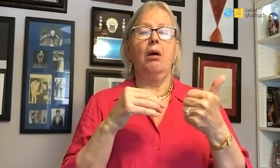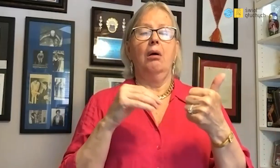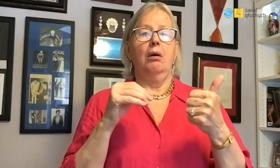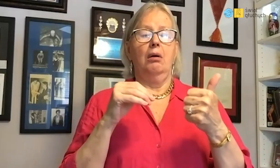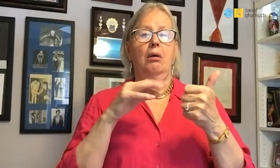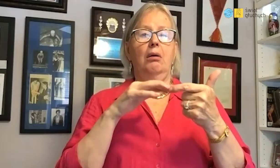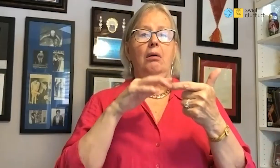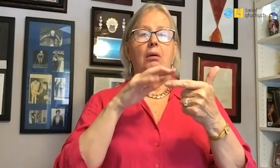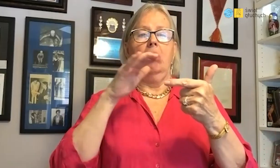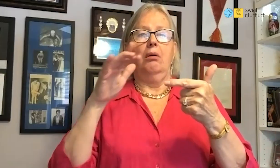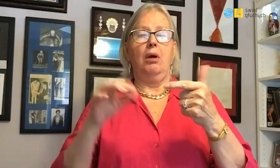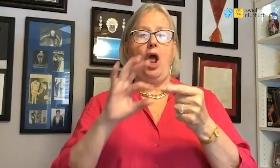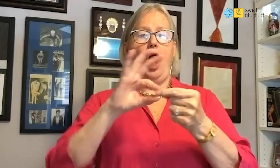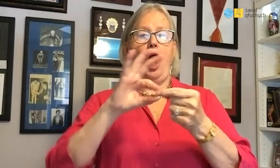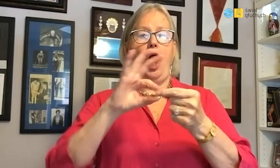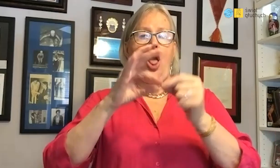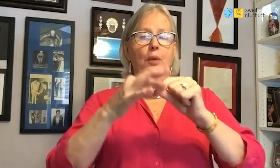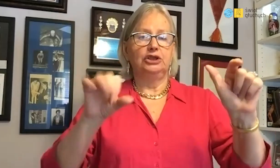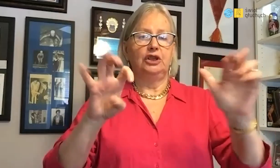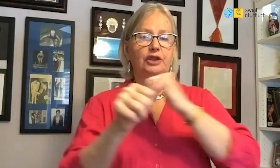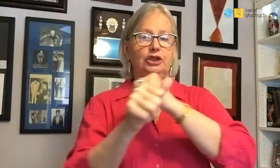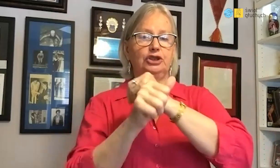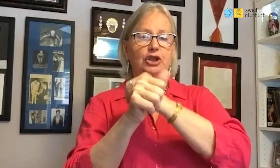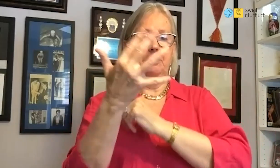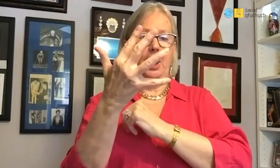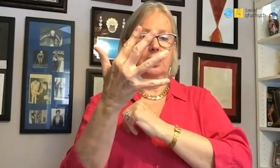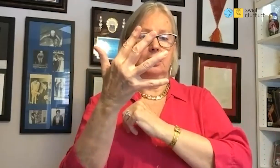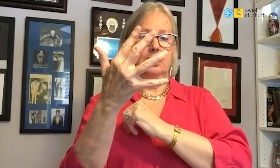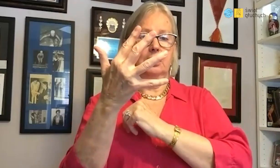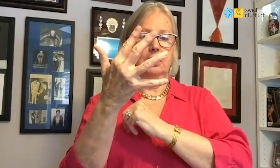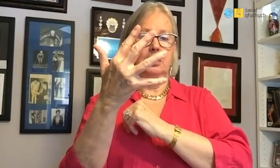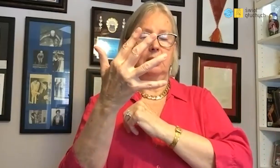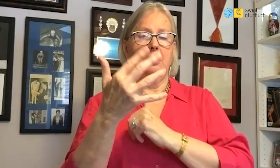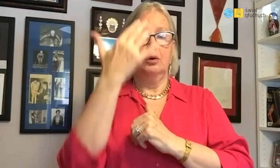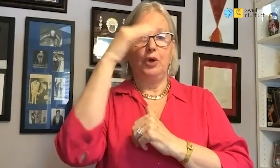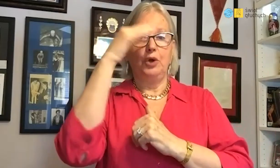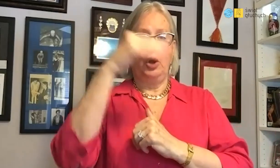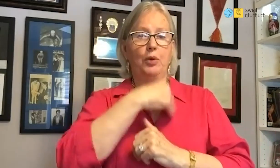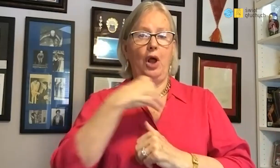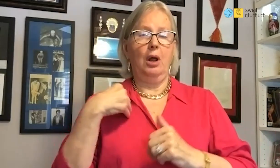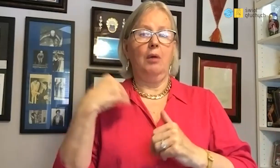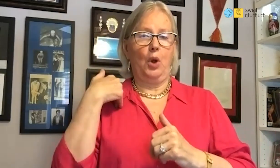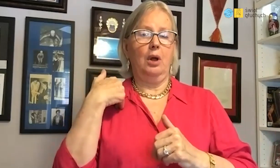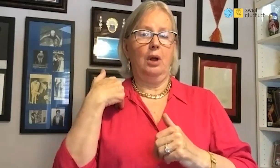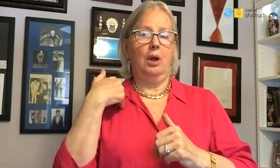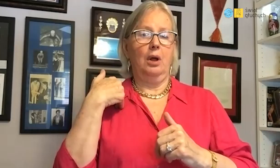Later in 1965 I was Polish champion